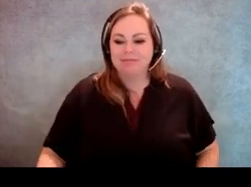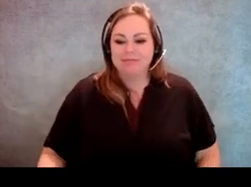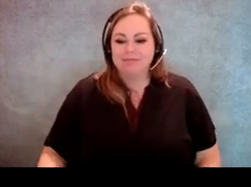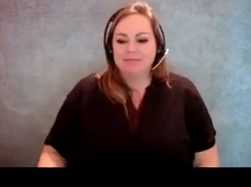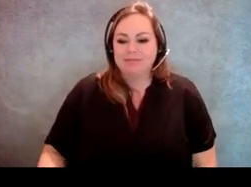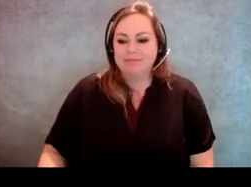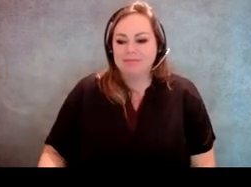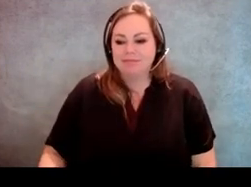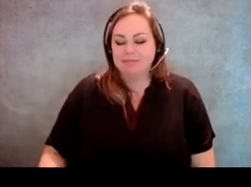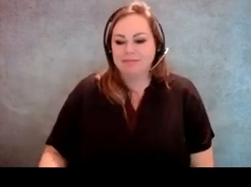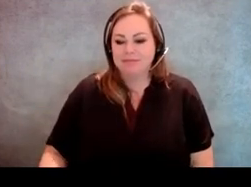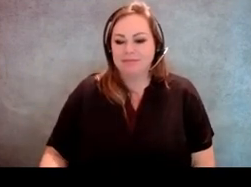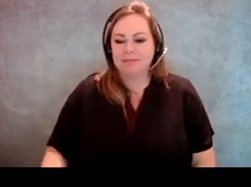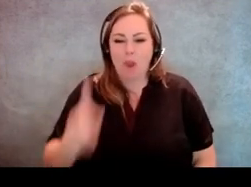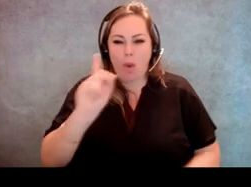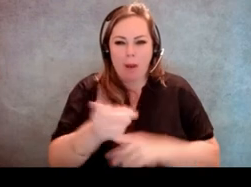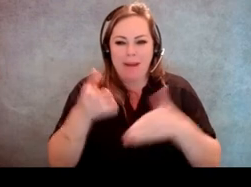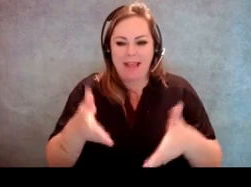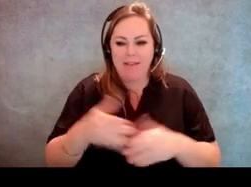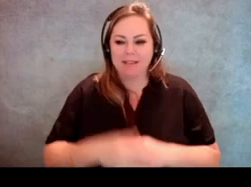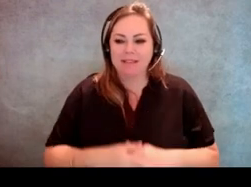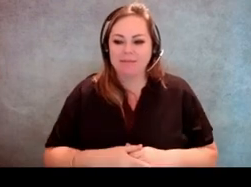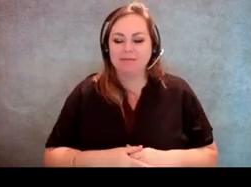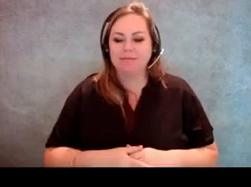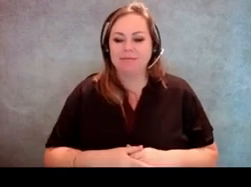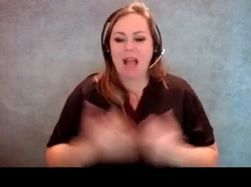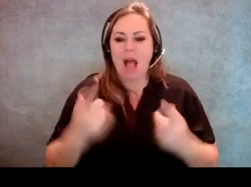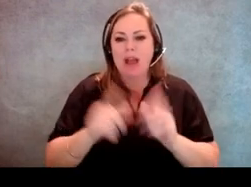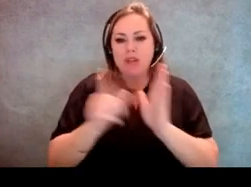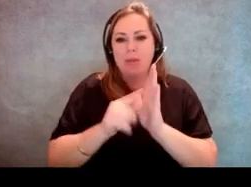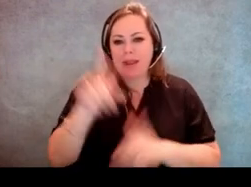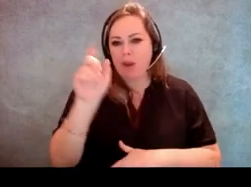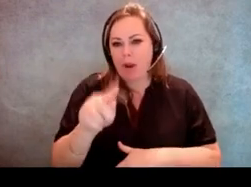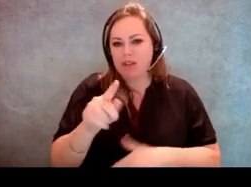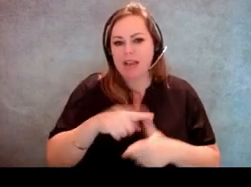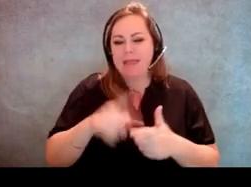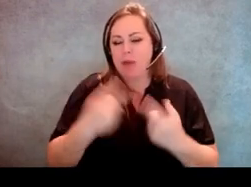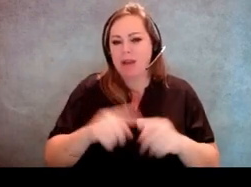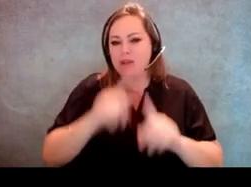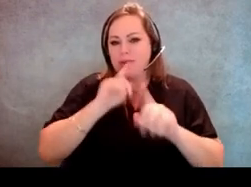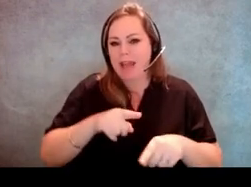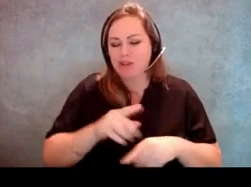[Host] Yeah, we got one minute, so I will try and print these questions and we will try and answer them and send them out